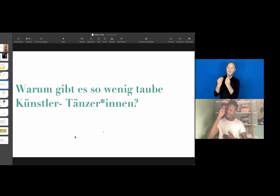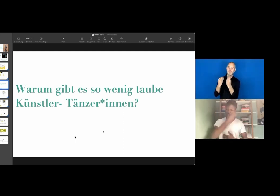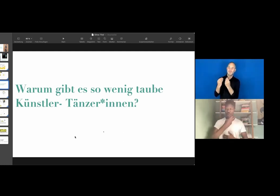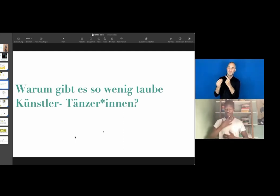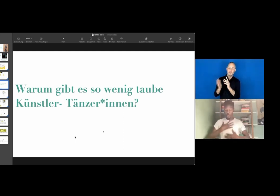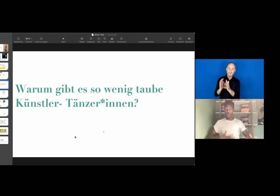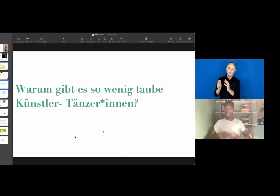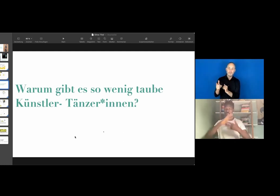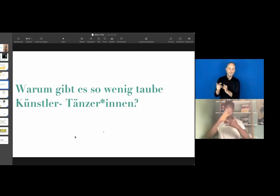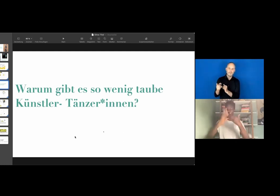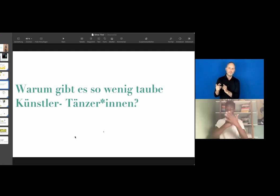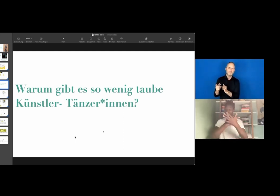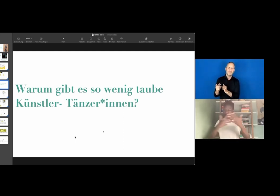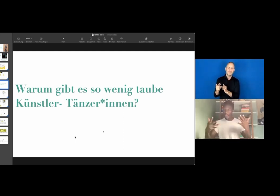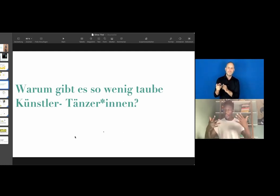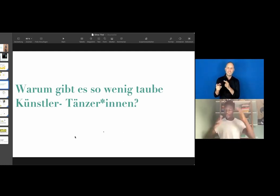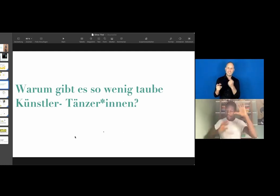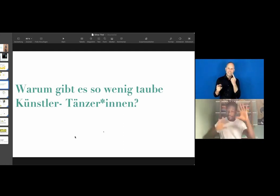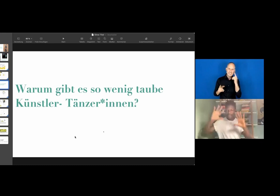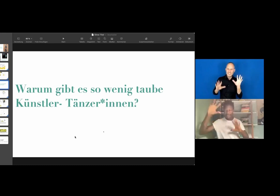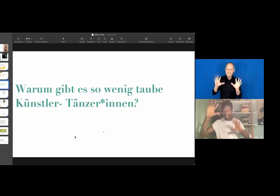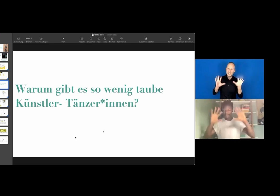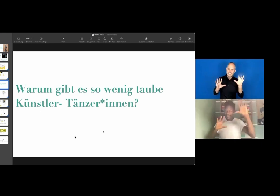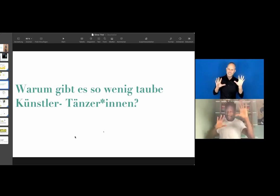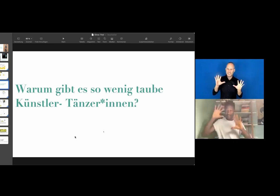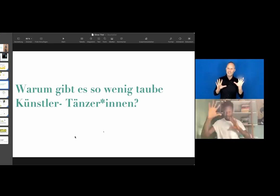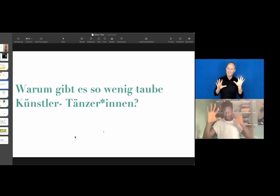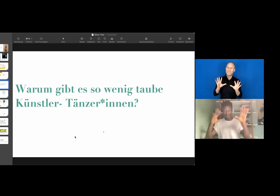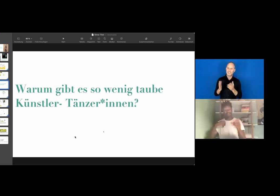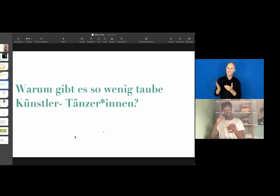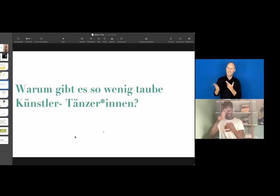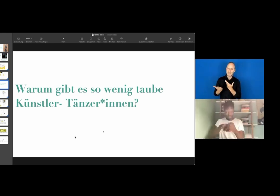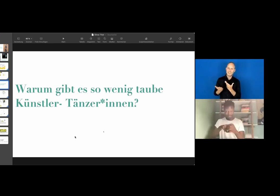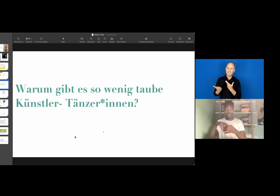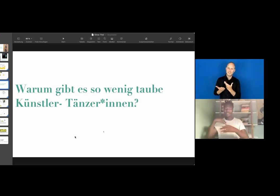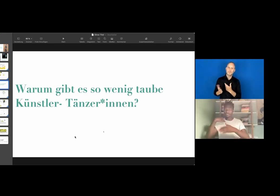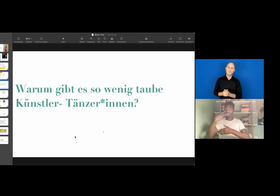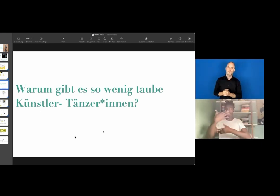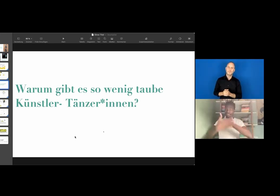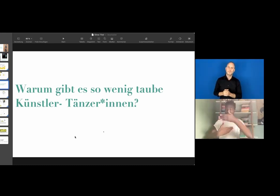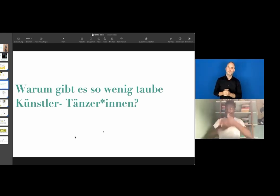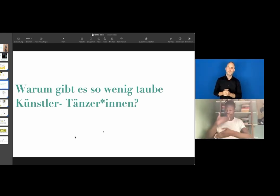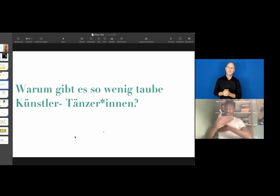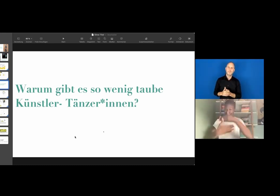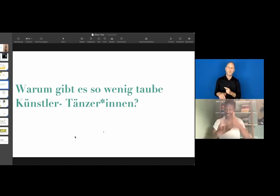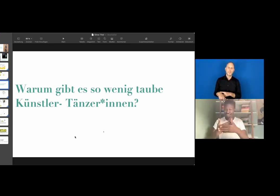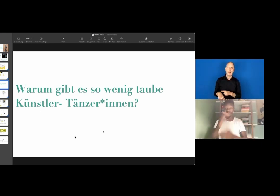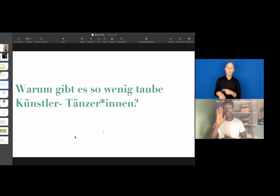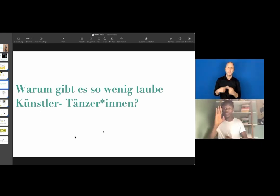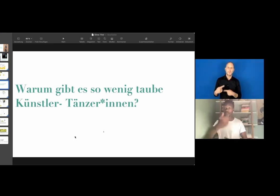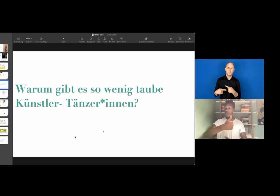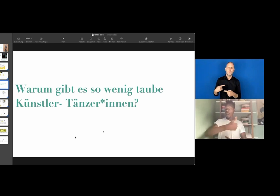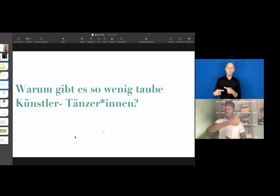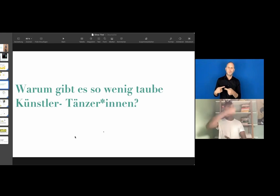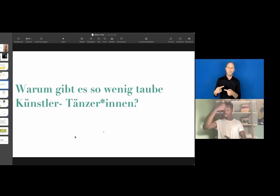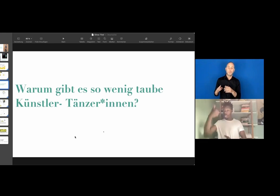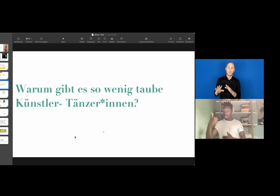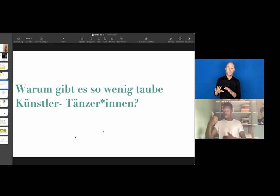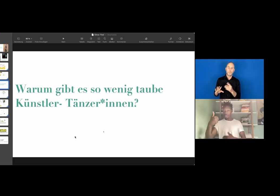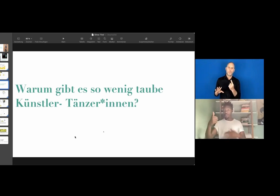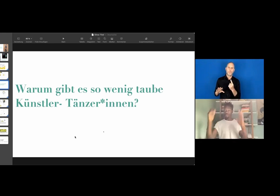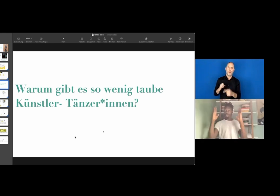It was basically a language through the body. And I joined this dancing school for a year.